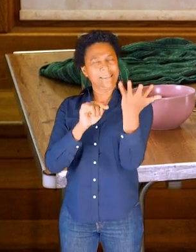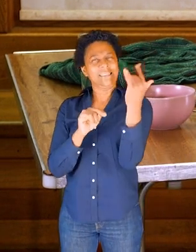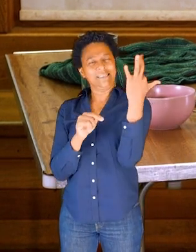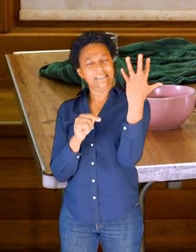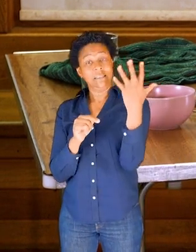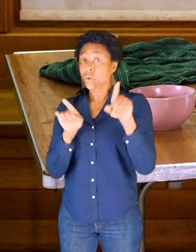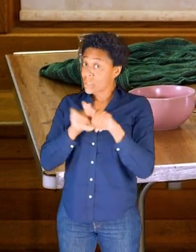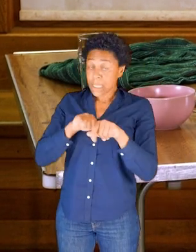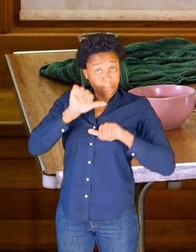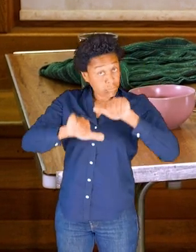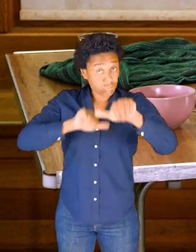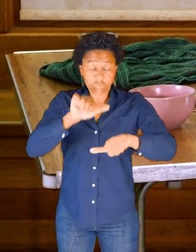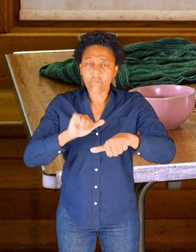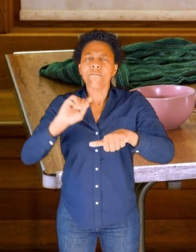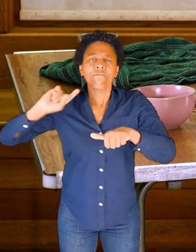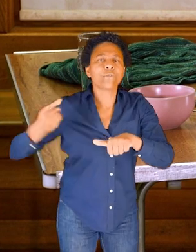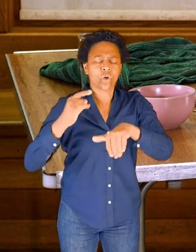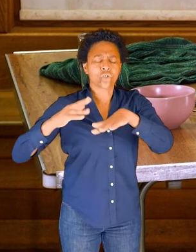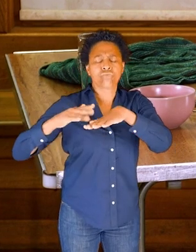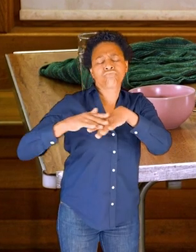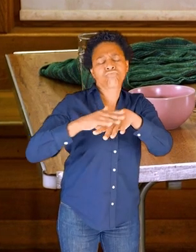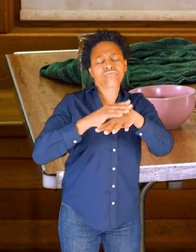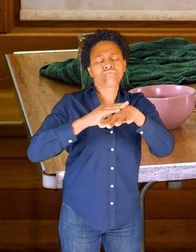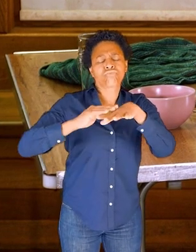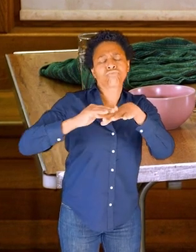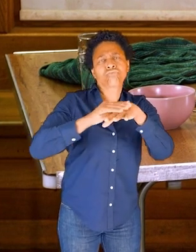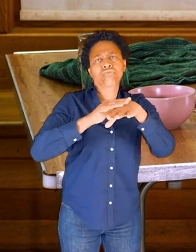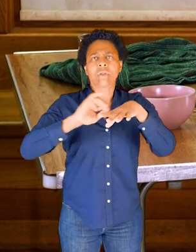So with the same process, skin below the surface,